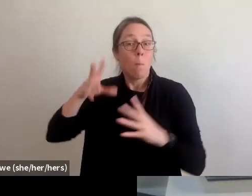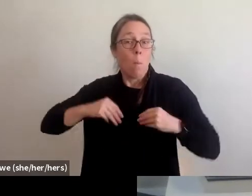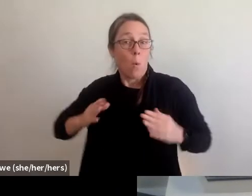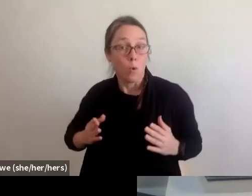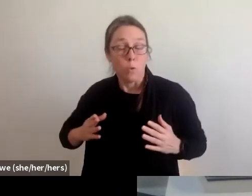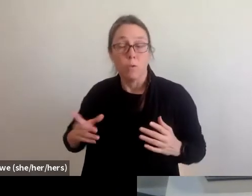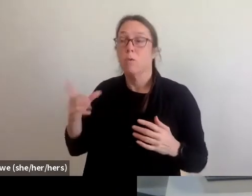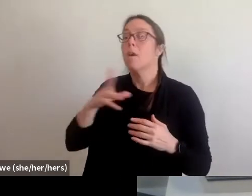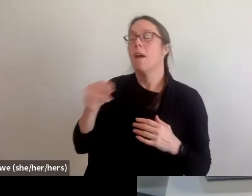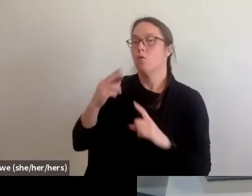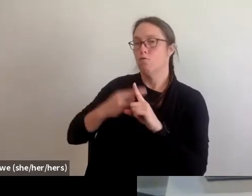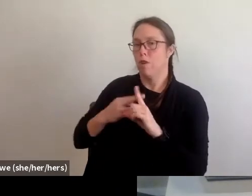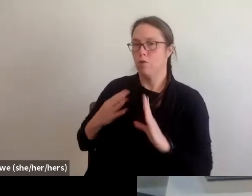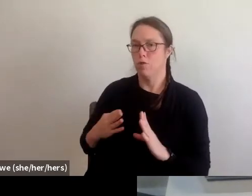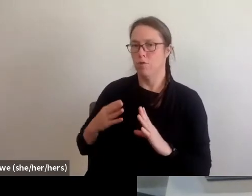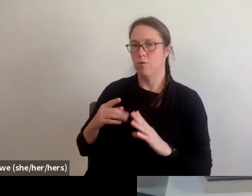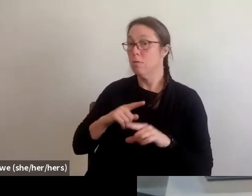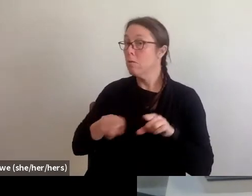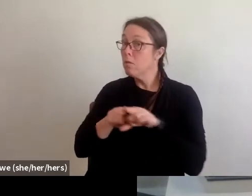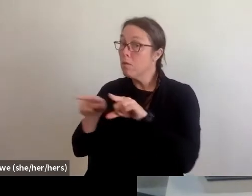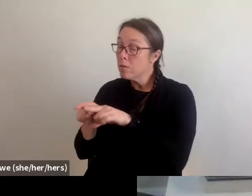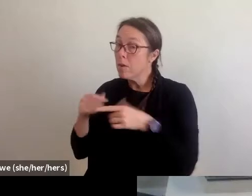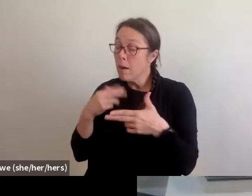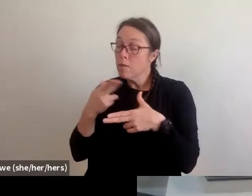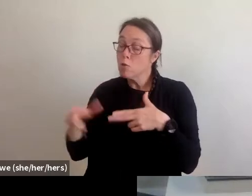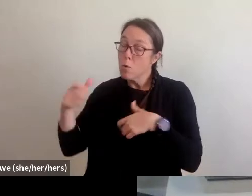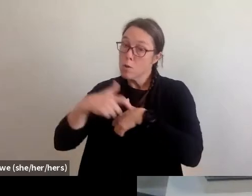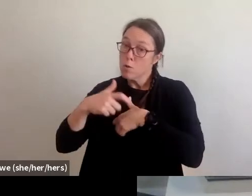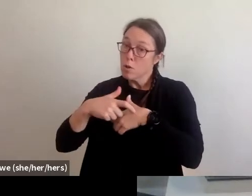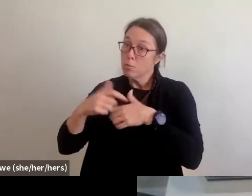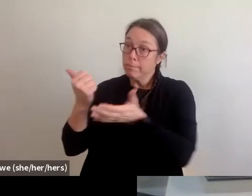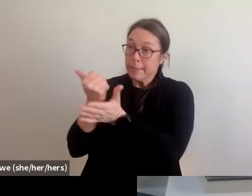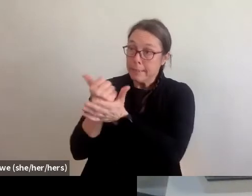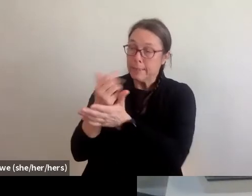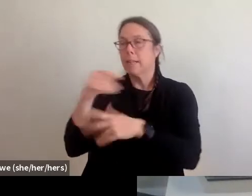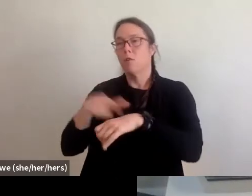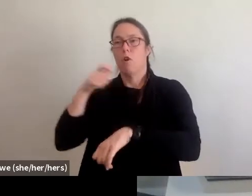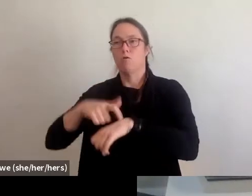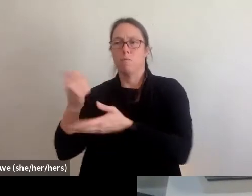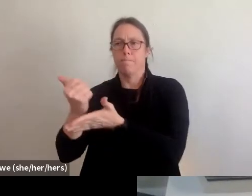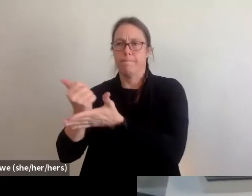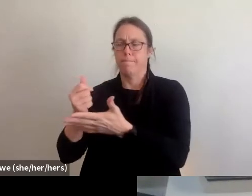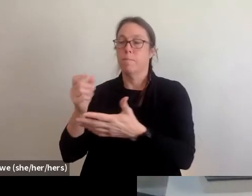But then we also have short-term assistance, and then long-term, so let's start with the short term.